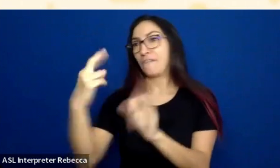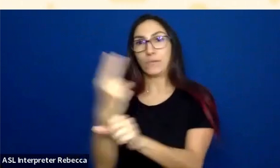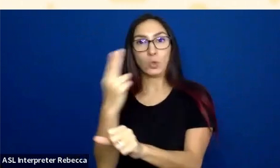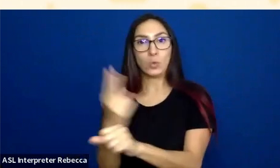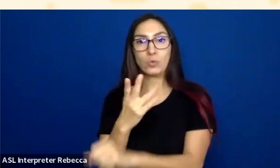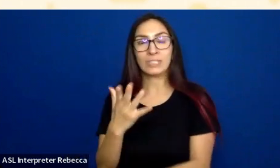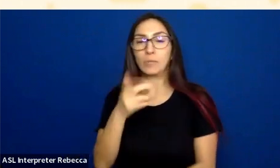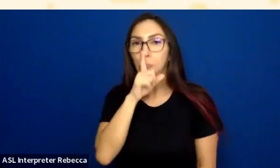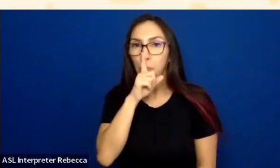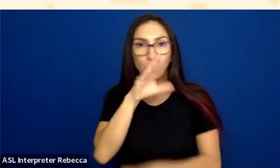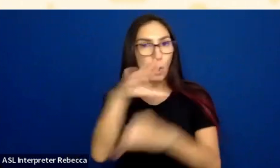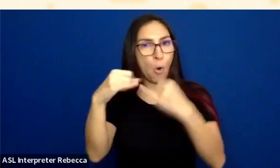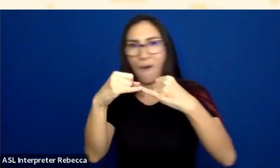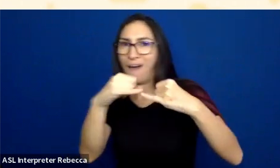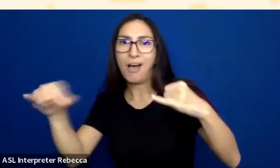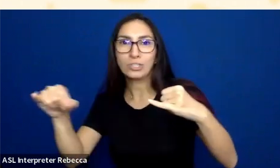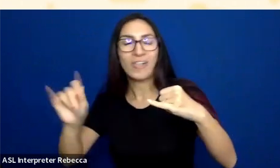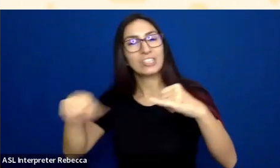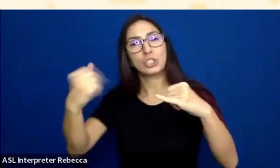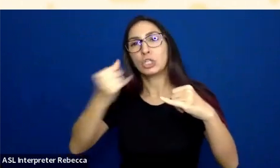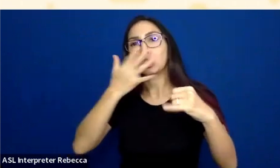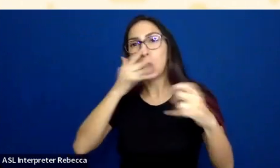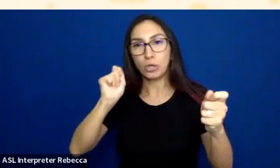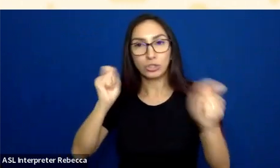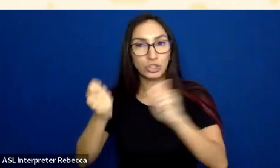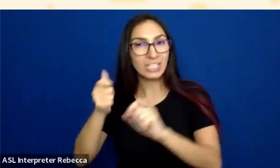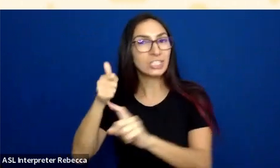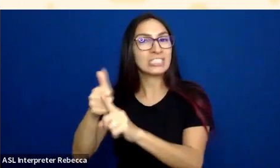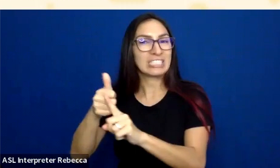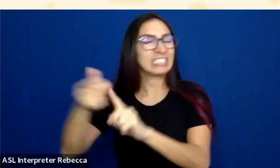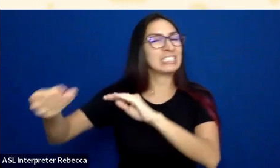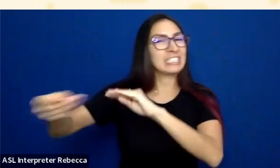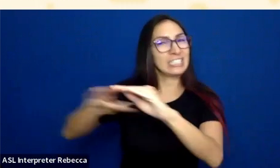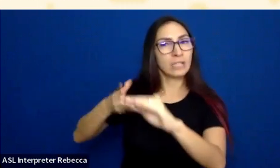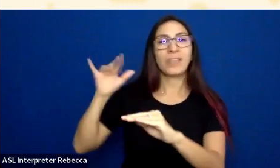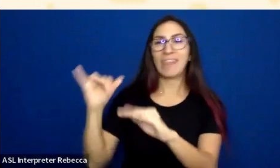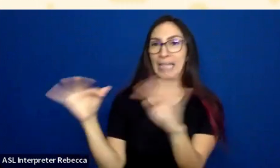because it's just a color difference, that's being used to tell me that's a link. This would fail that requirement.